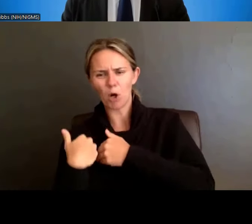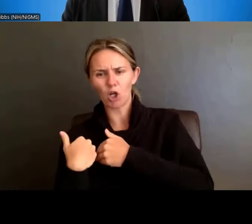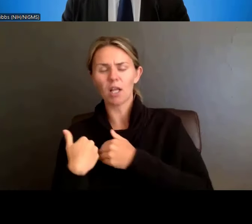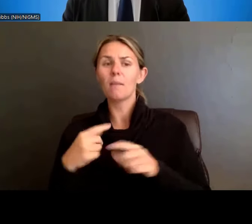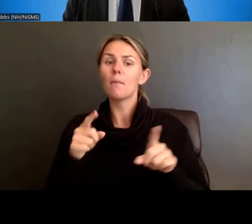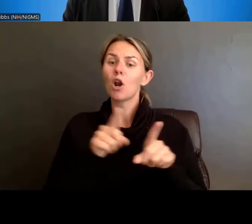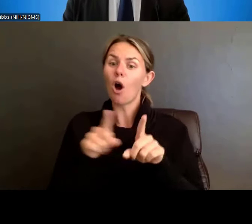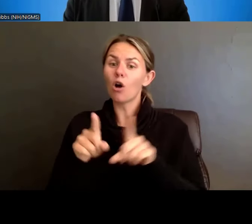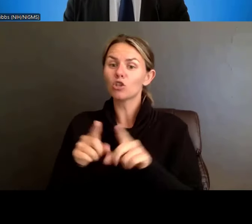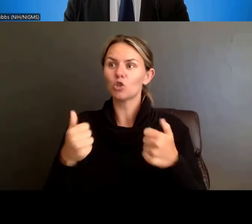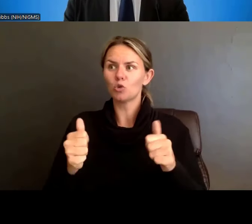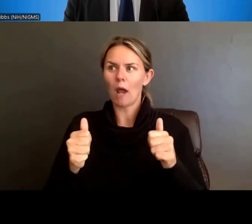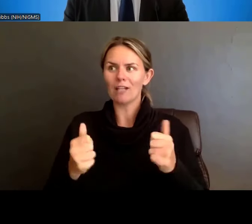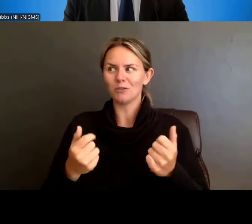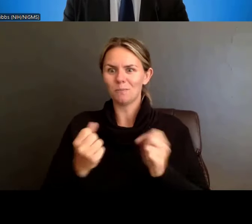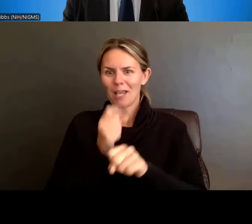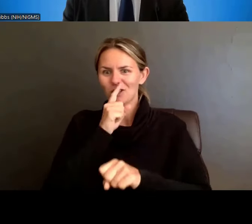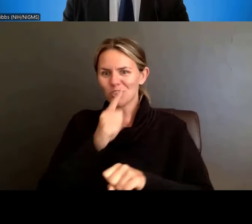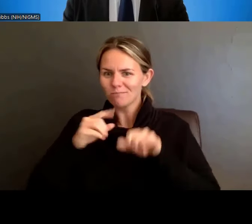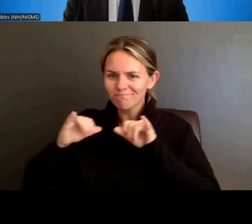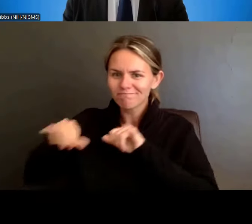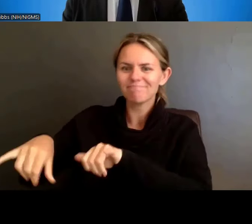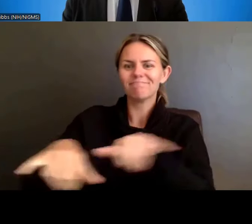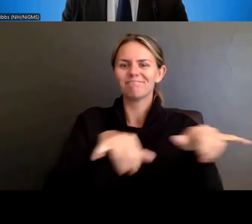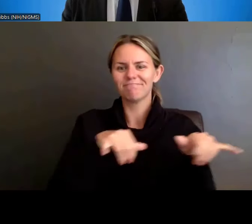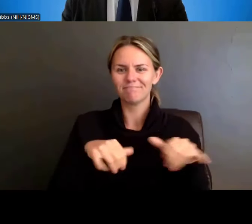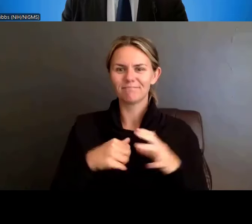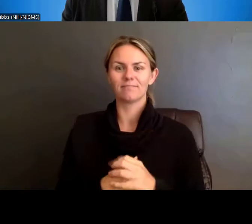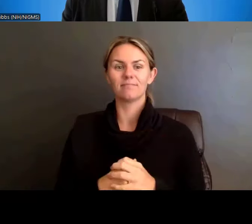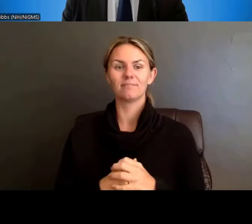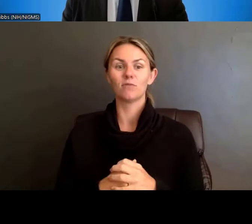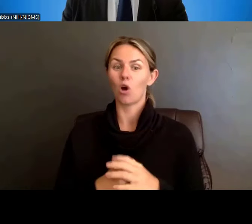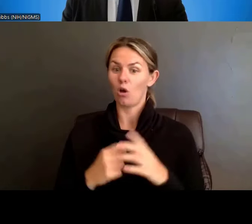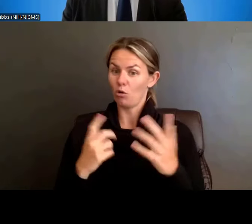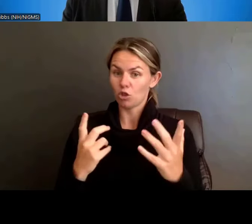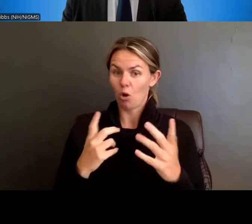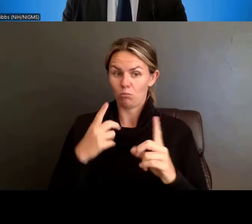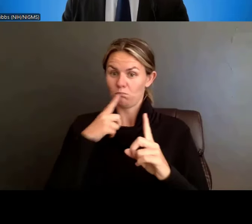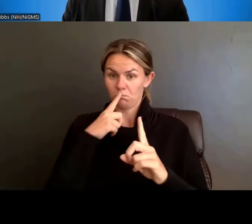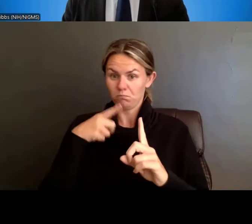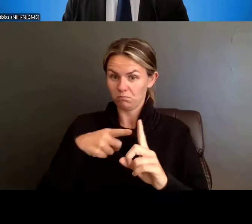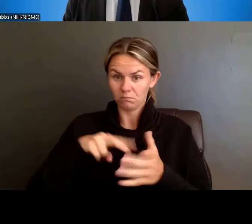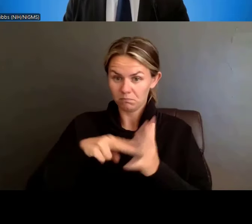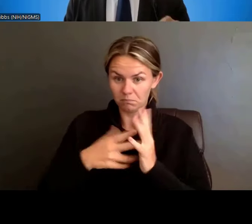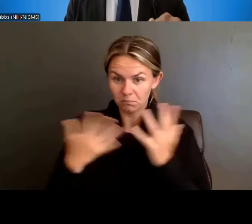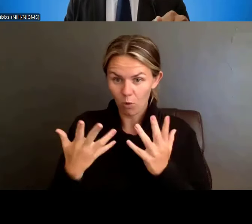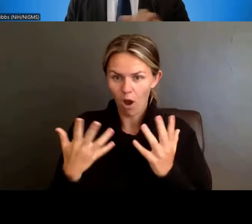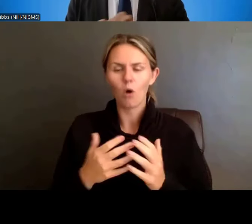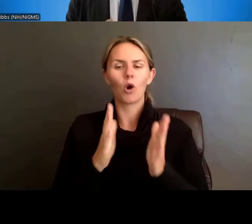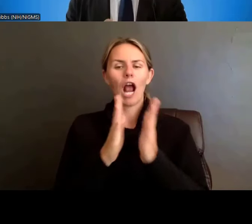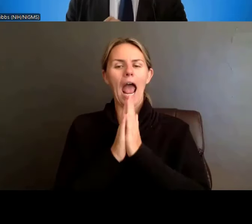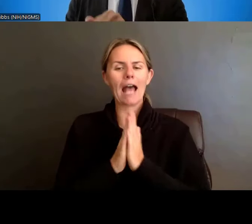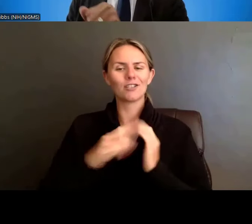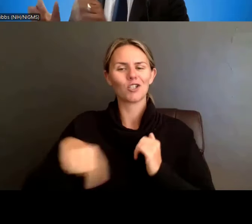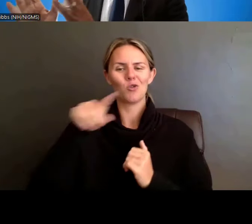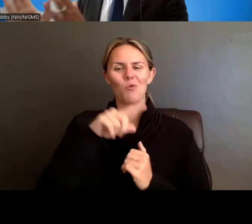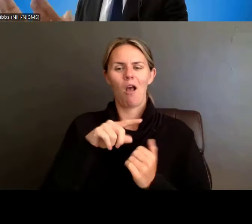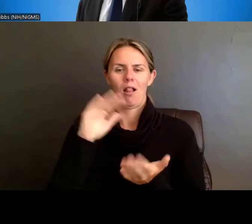So, at-base, we are asking you to do less, or in some places just move where you're doing things